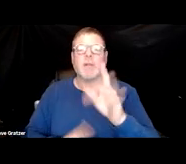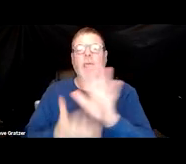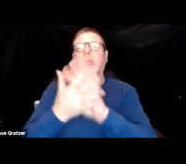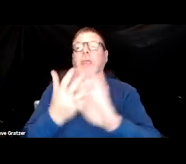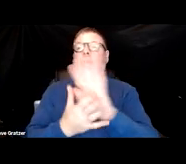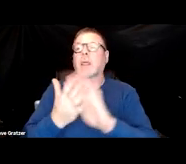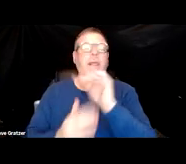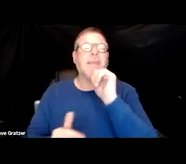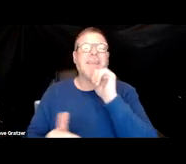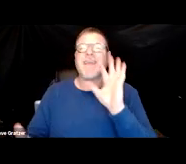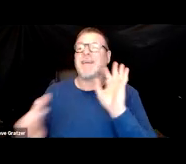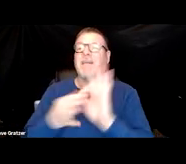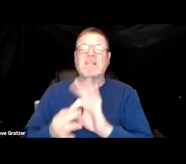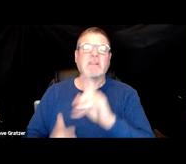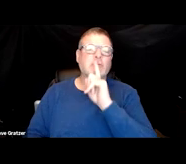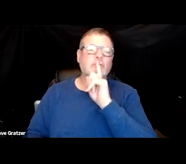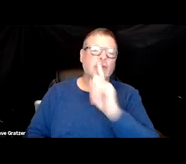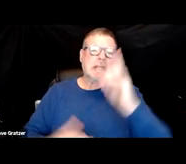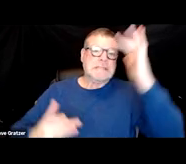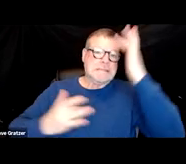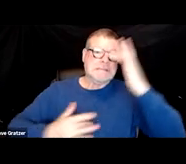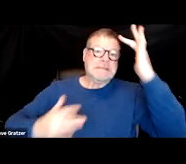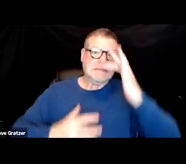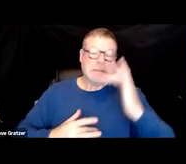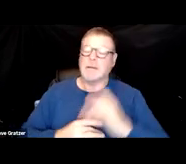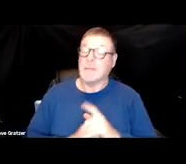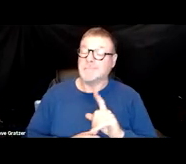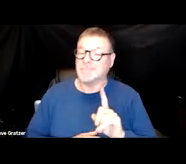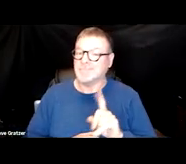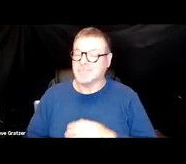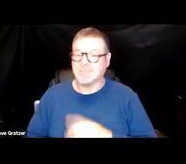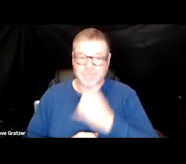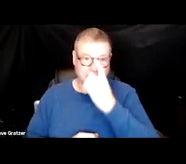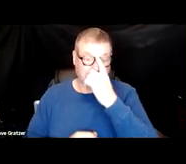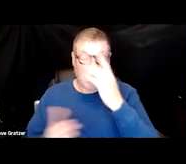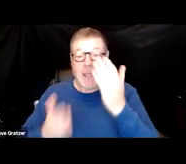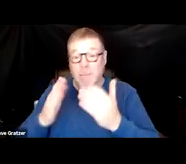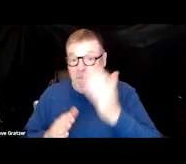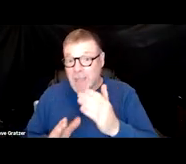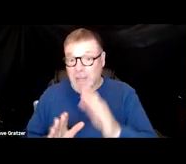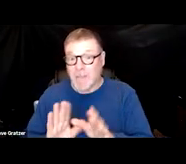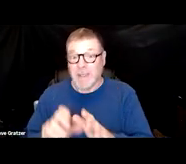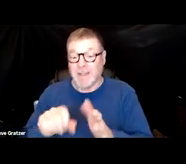are not linked to a real, an identifiable cause. Perhaps the virus continues to replicate